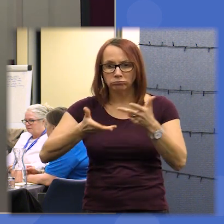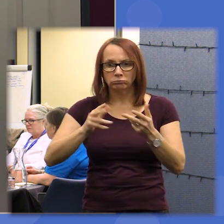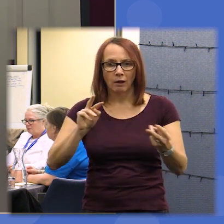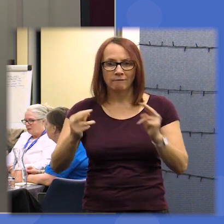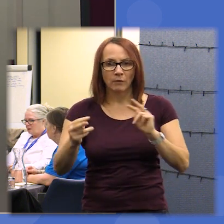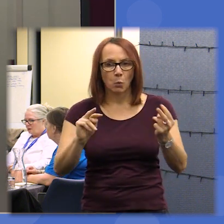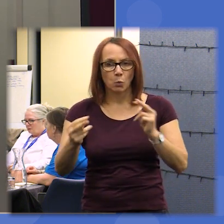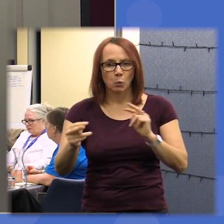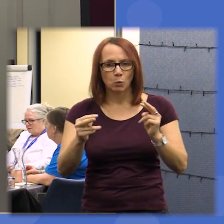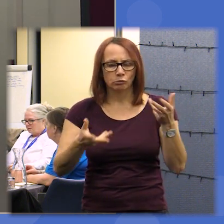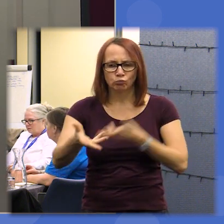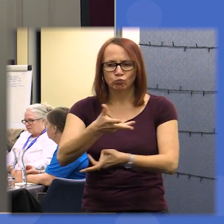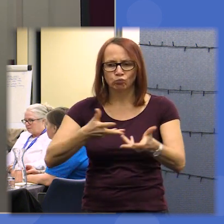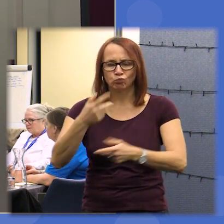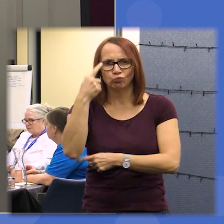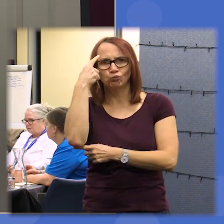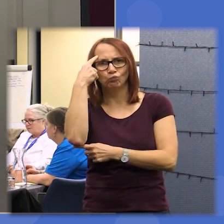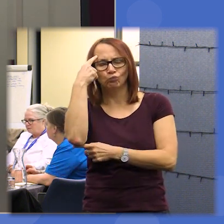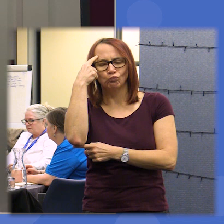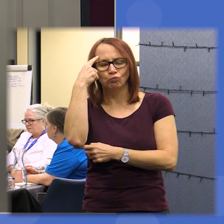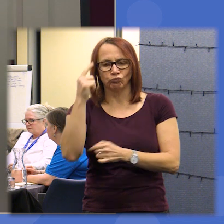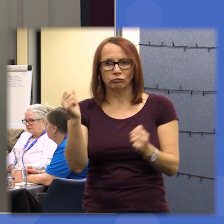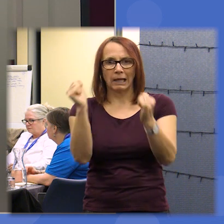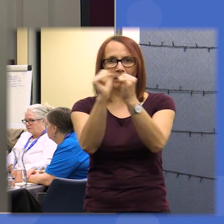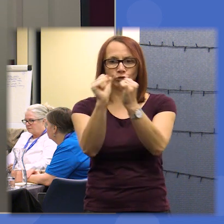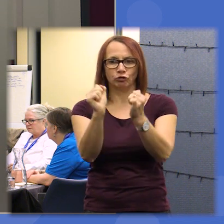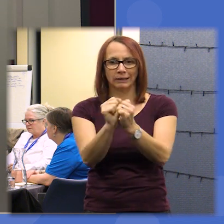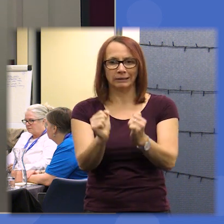those views and you've deliberated to agree a list of high priority statements